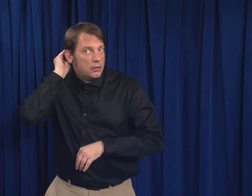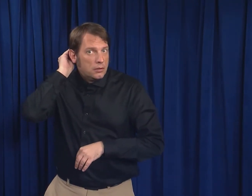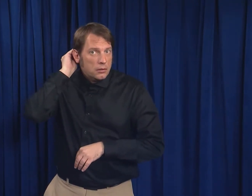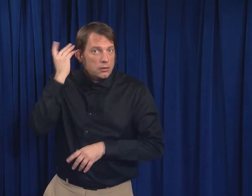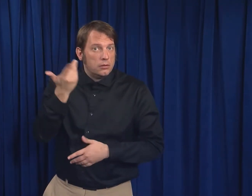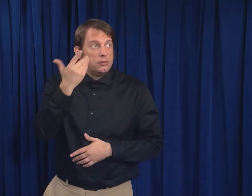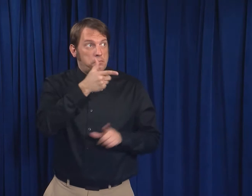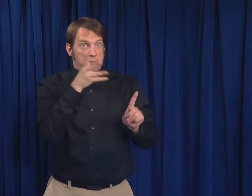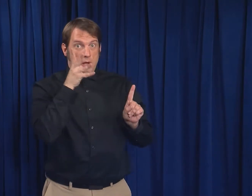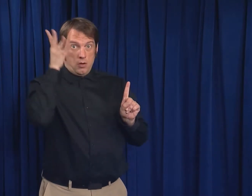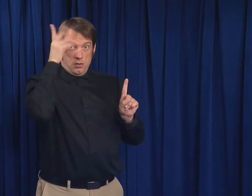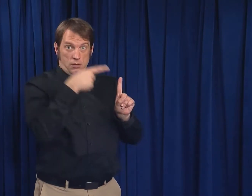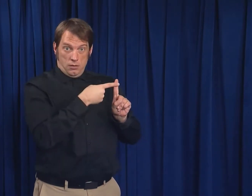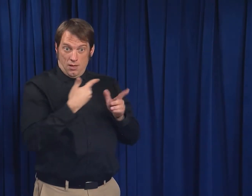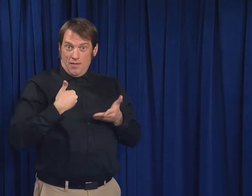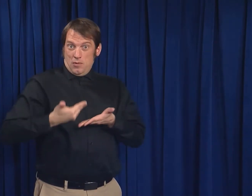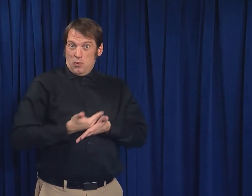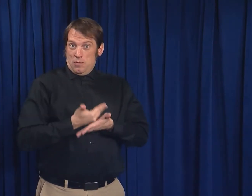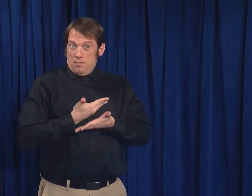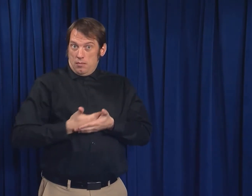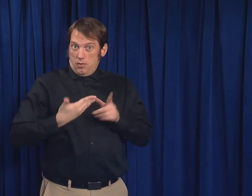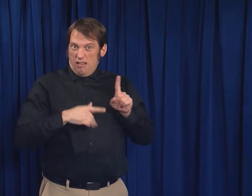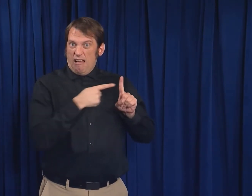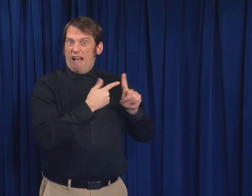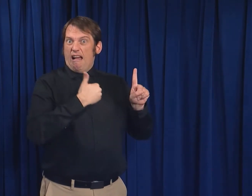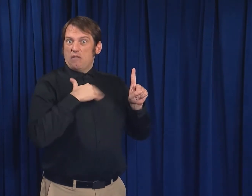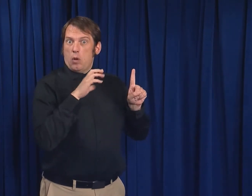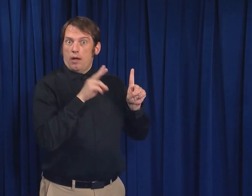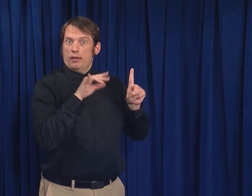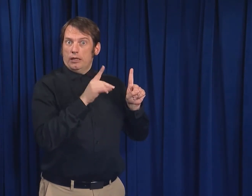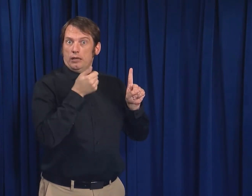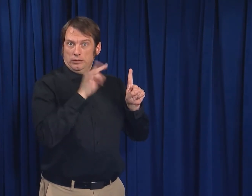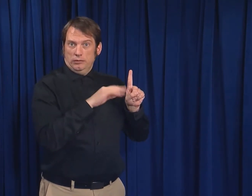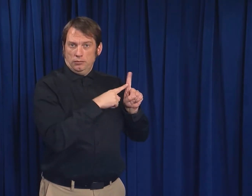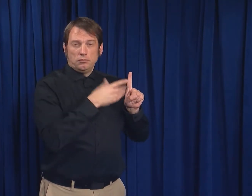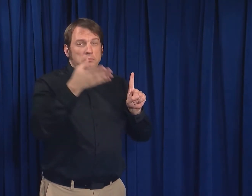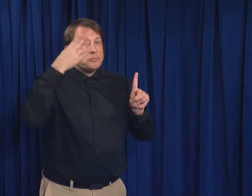when the parent of a newborn baby has COVID-19.